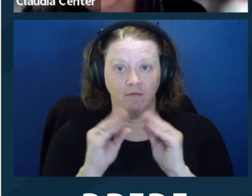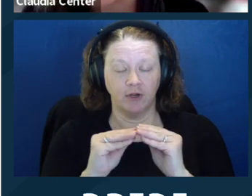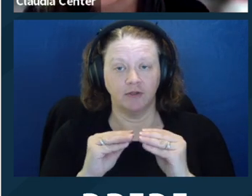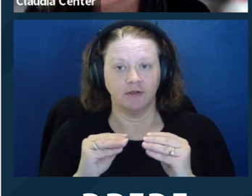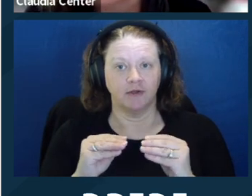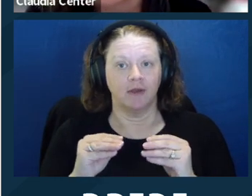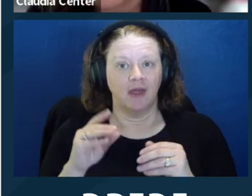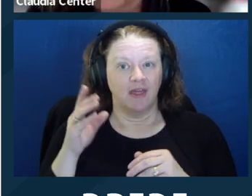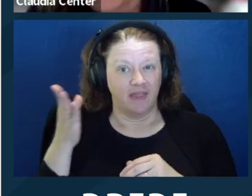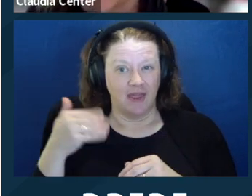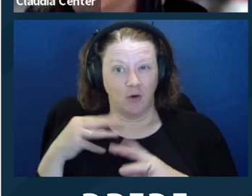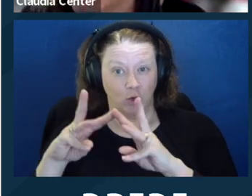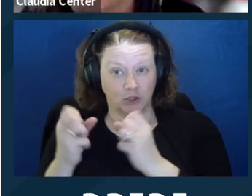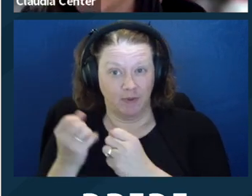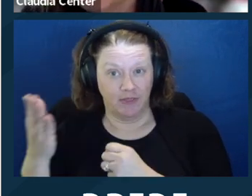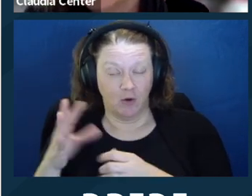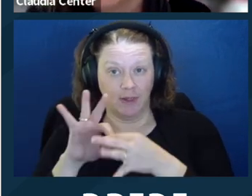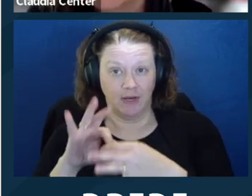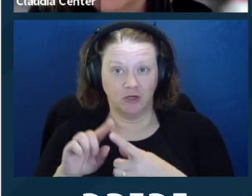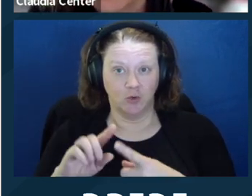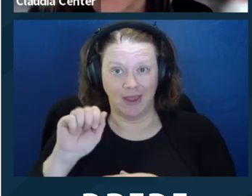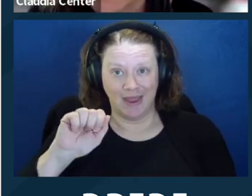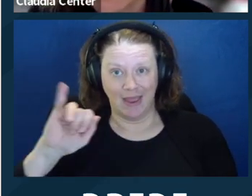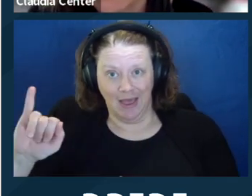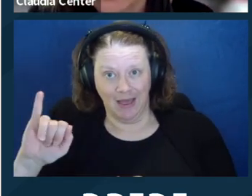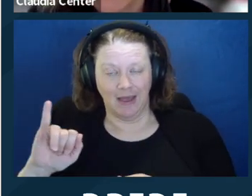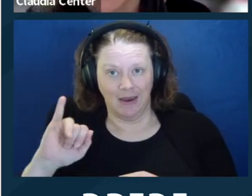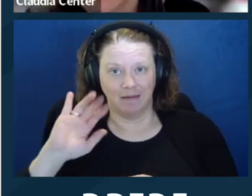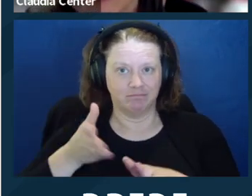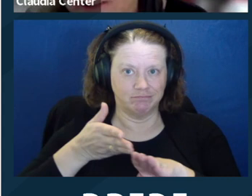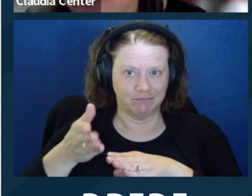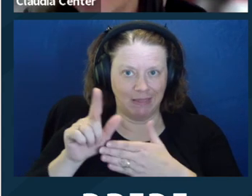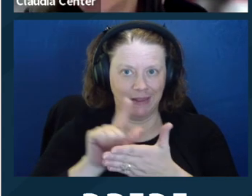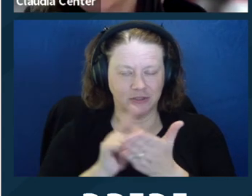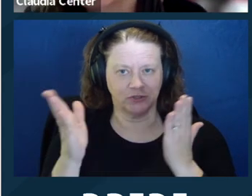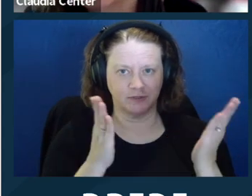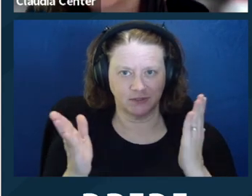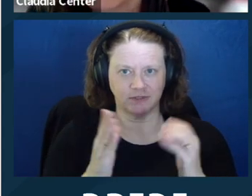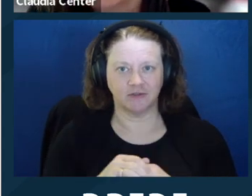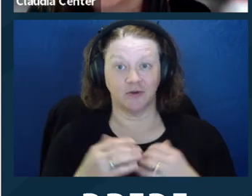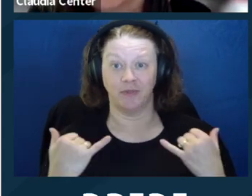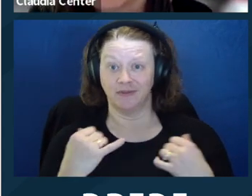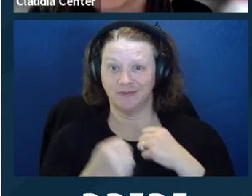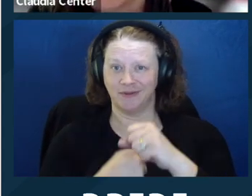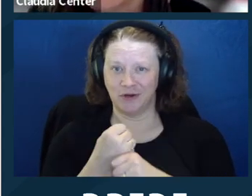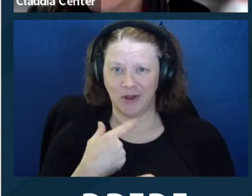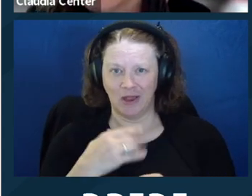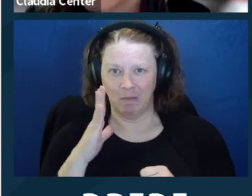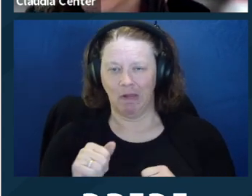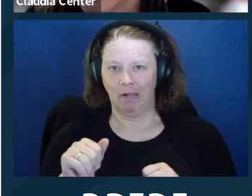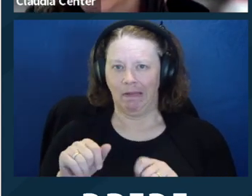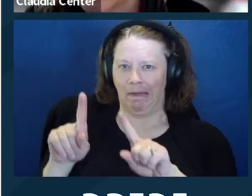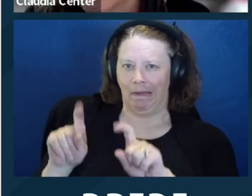am going to experiment with asking artificial intelligence to do a first draft of something